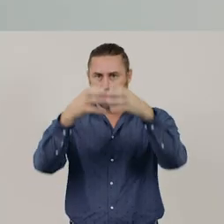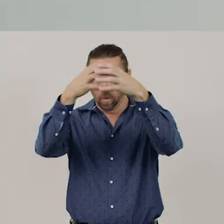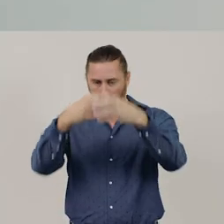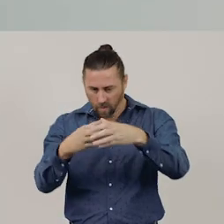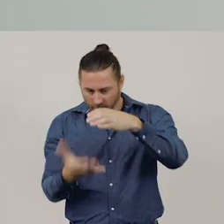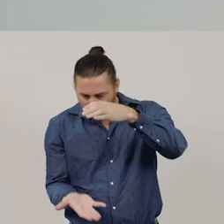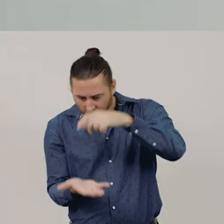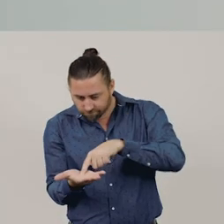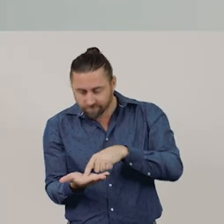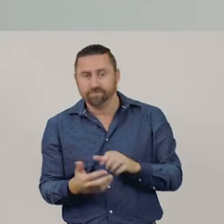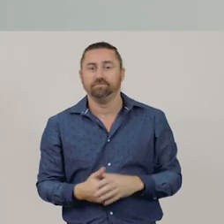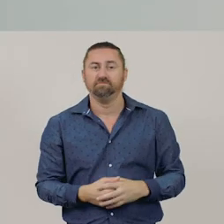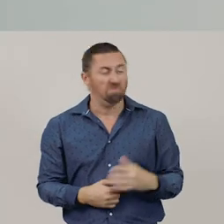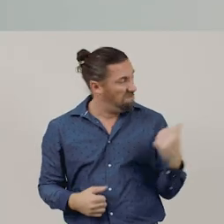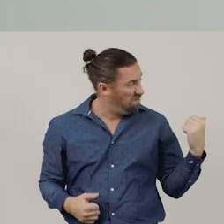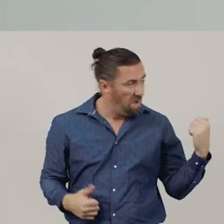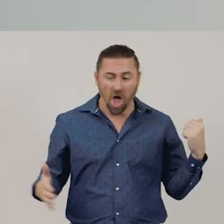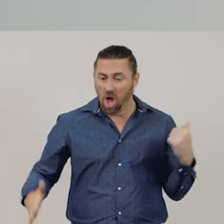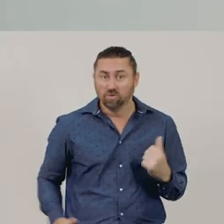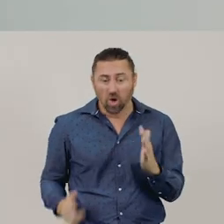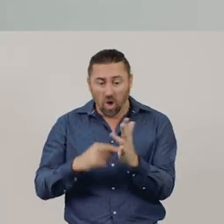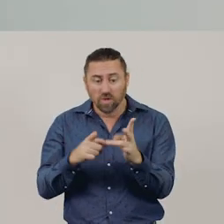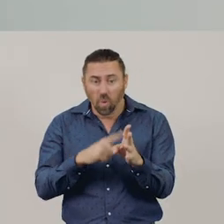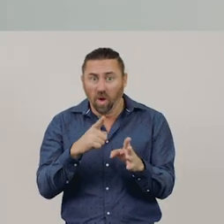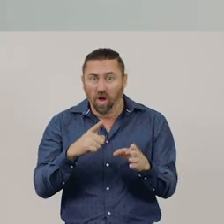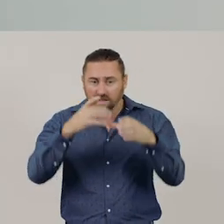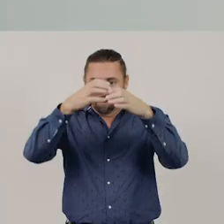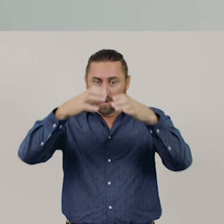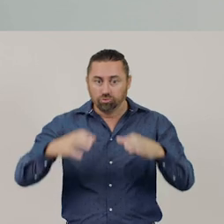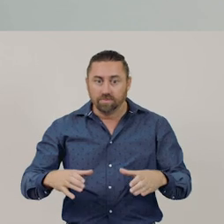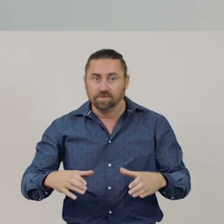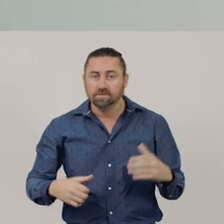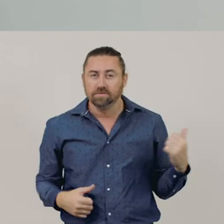This dog toy is also a pyramid. It’s a special pyramid,